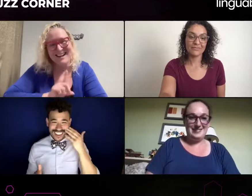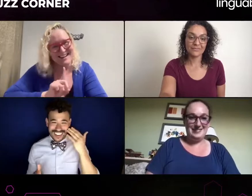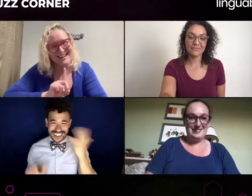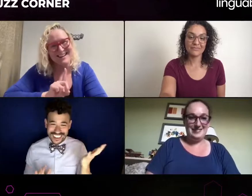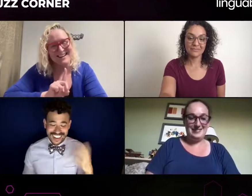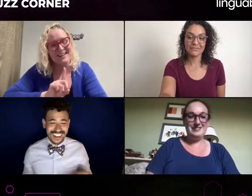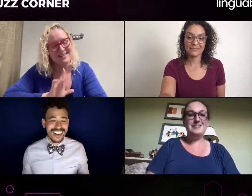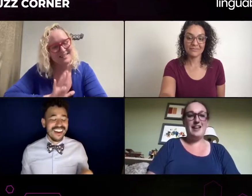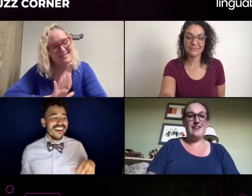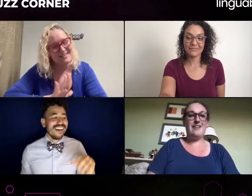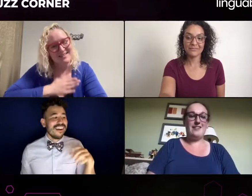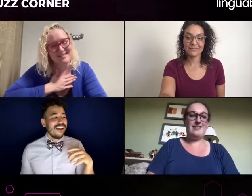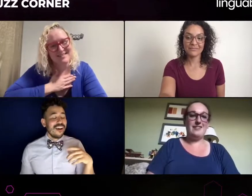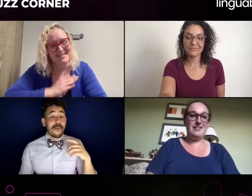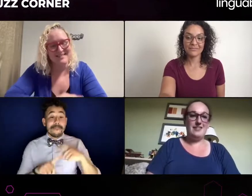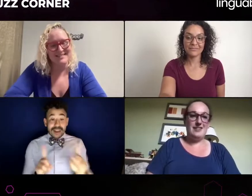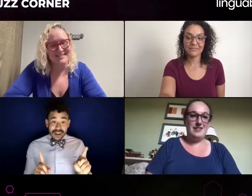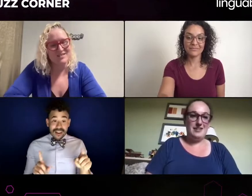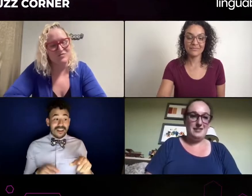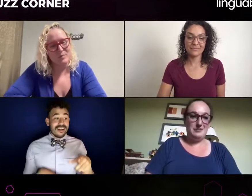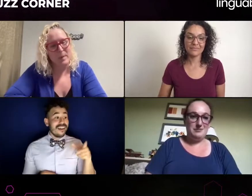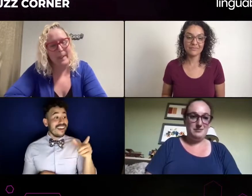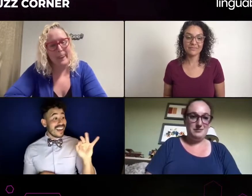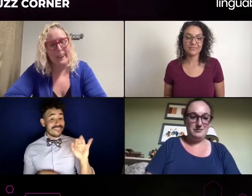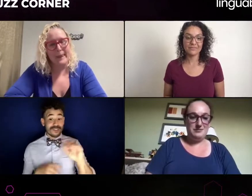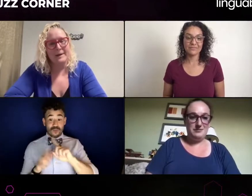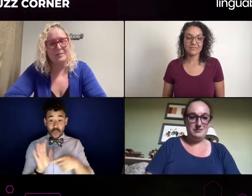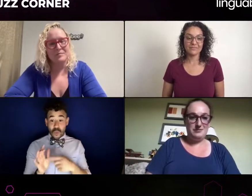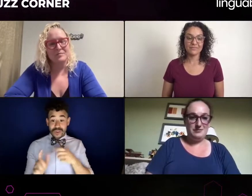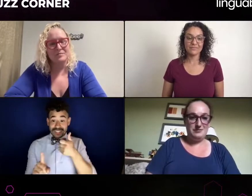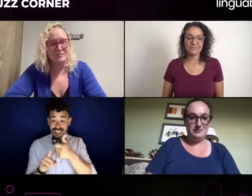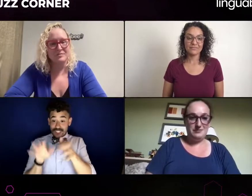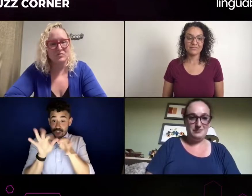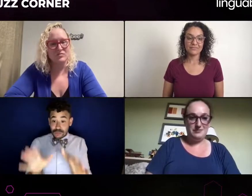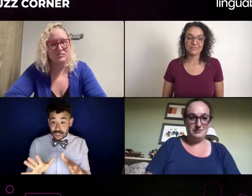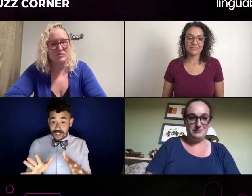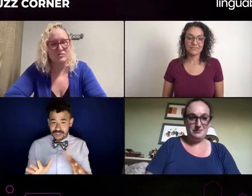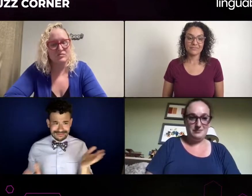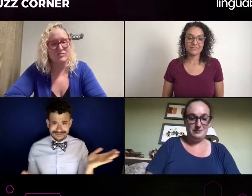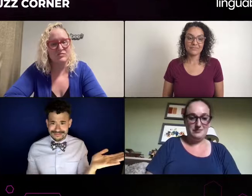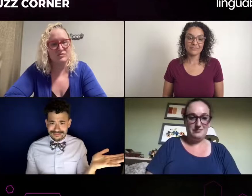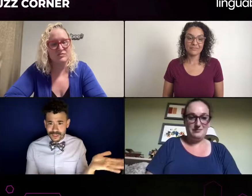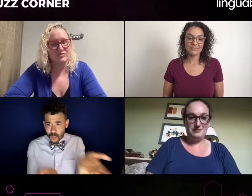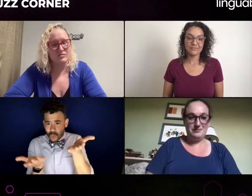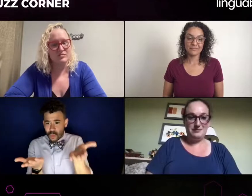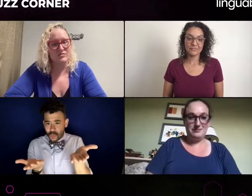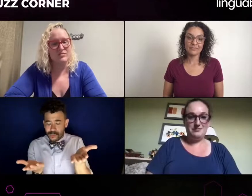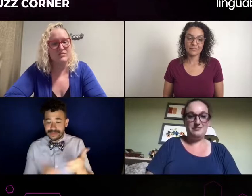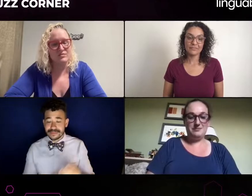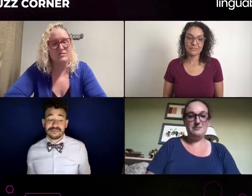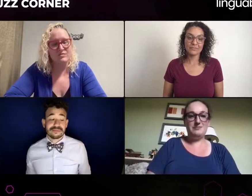You don't have to be a theater interpreter, Work somewhere else. You know, really work with what makes you happy.